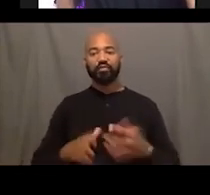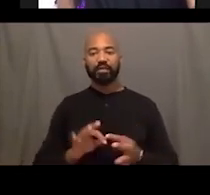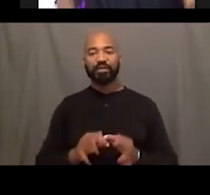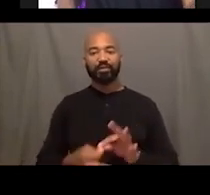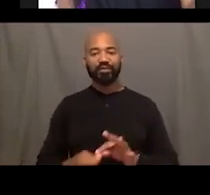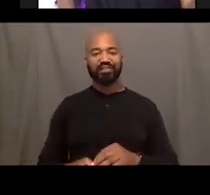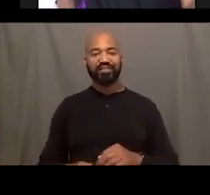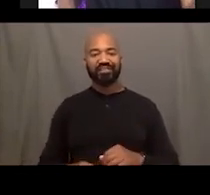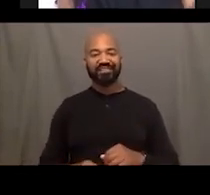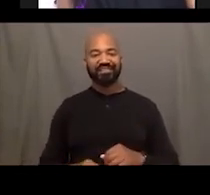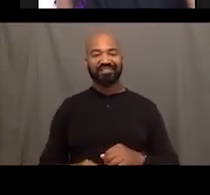Okay